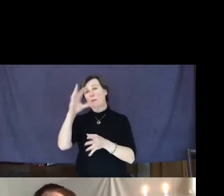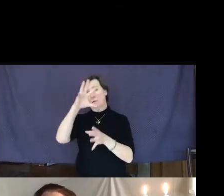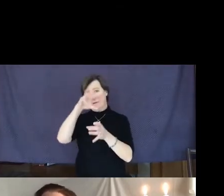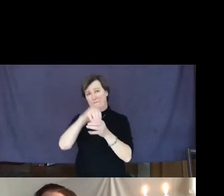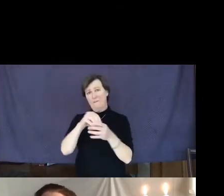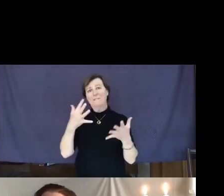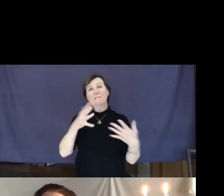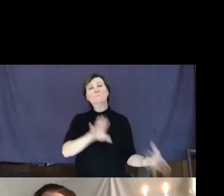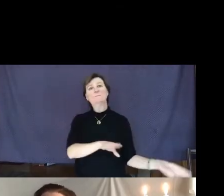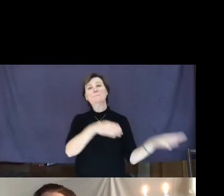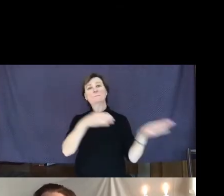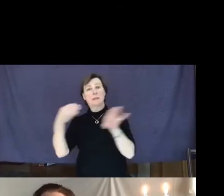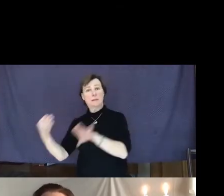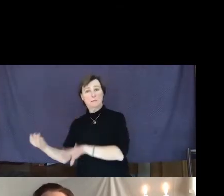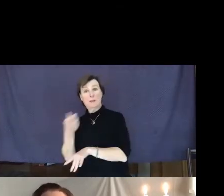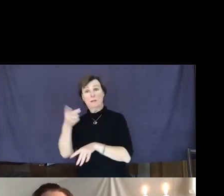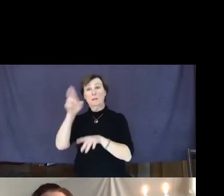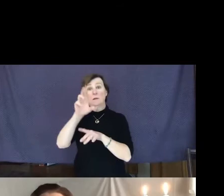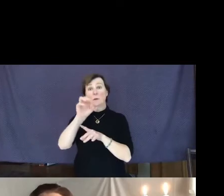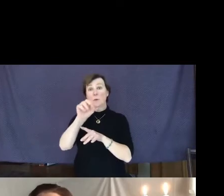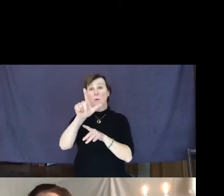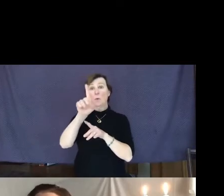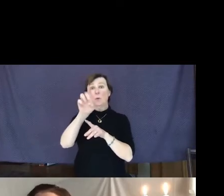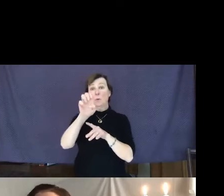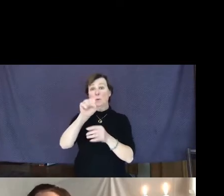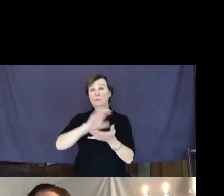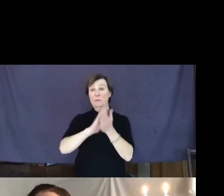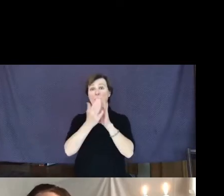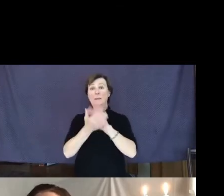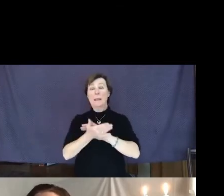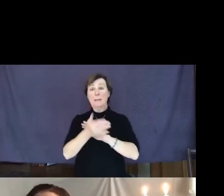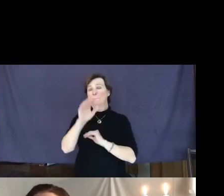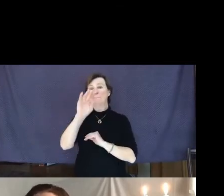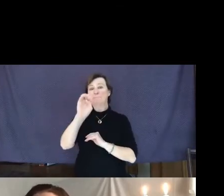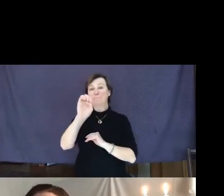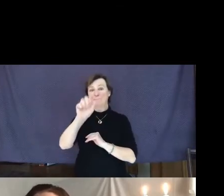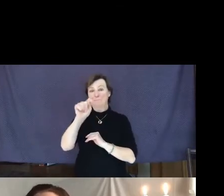Dr. Olds became a Methodist minister as well as being president of two